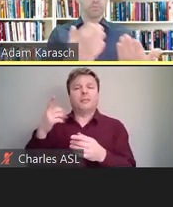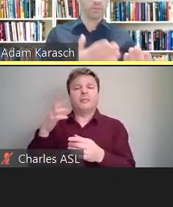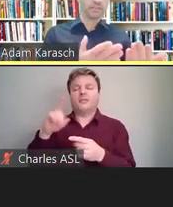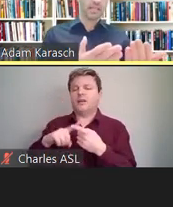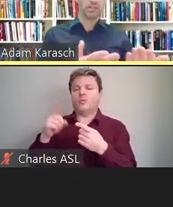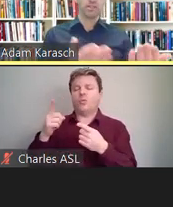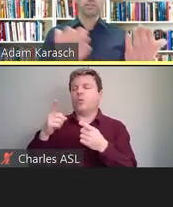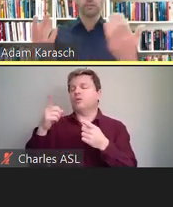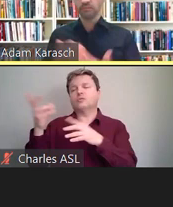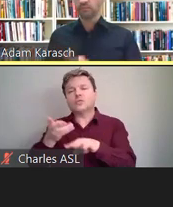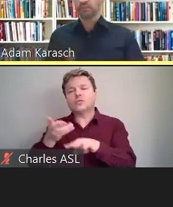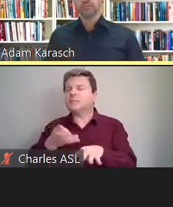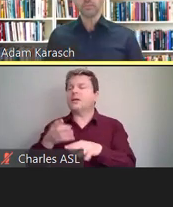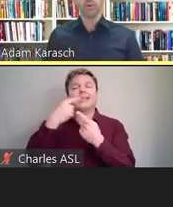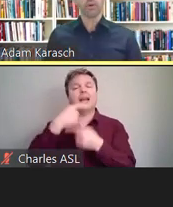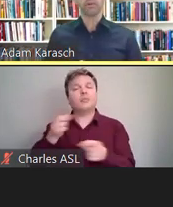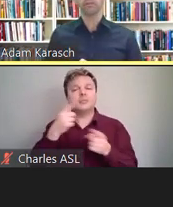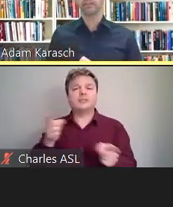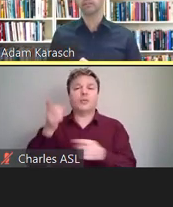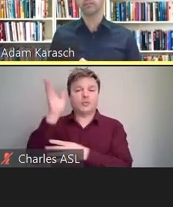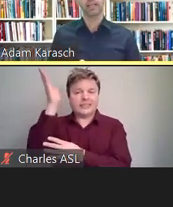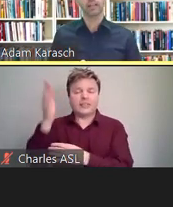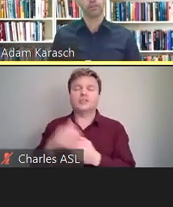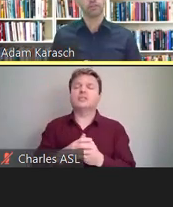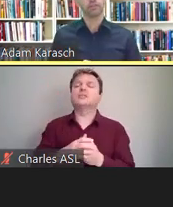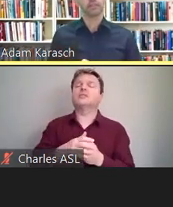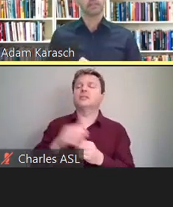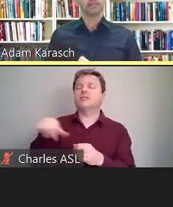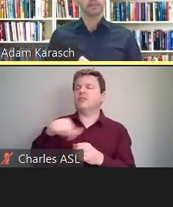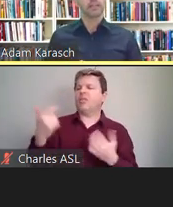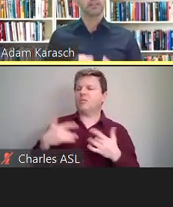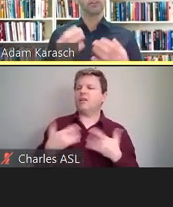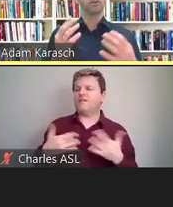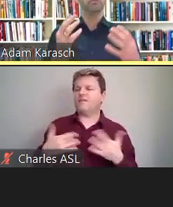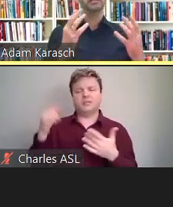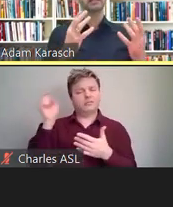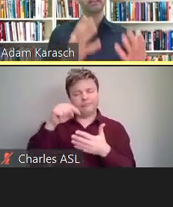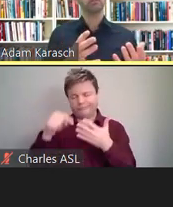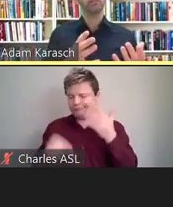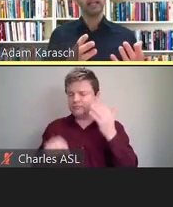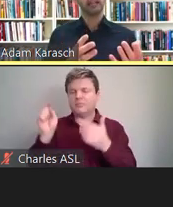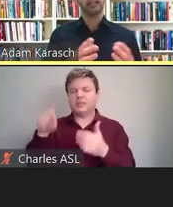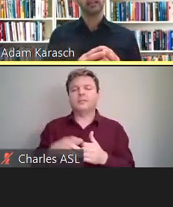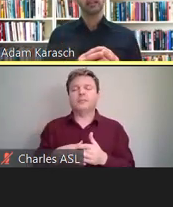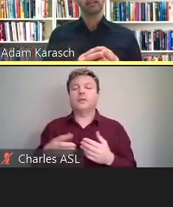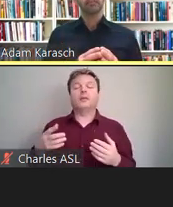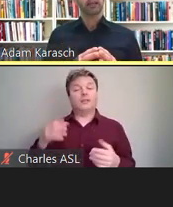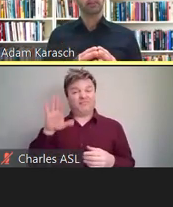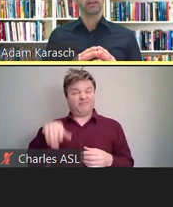or presentations, or other events of high interest. In this COVID-19 reality, you have